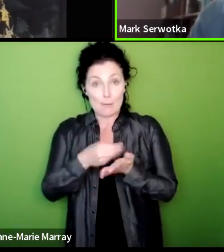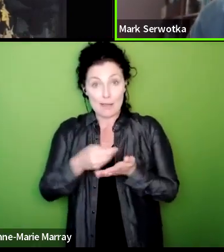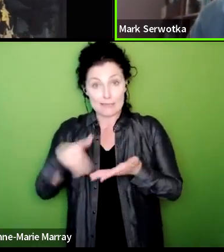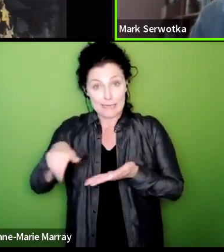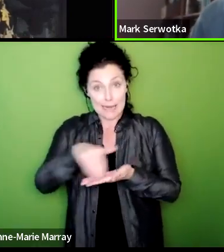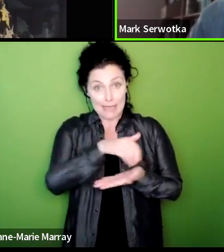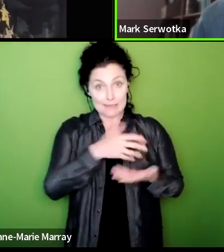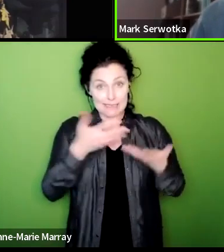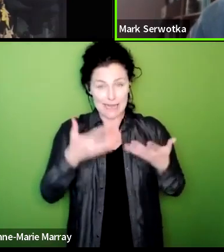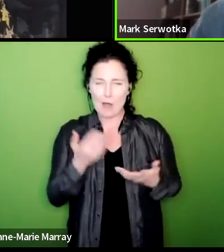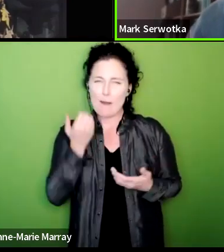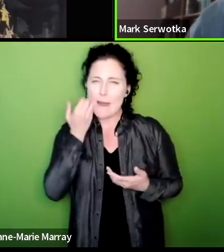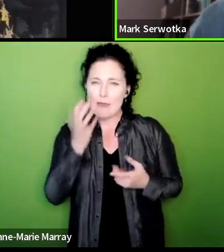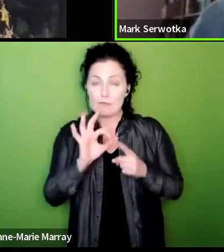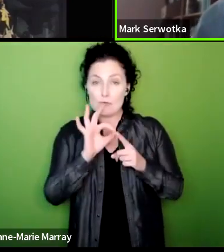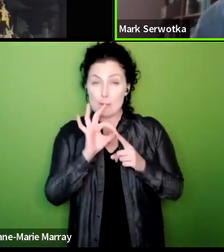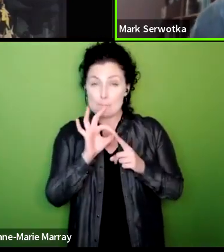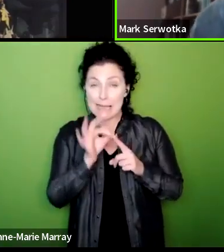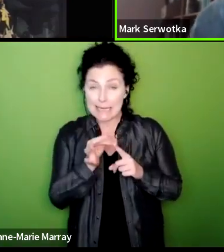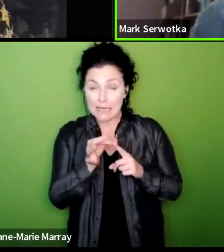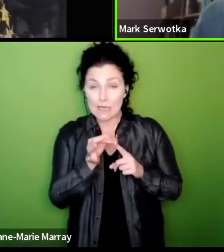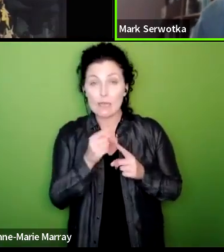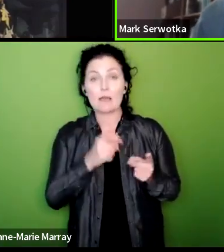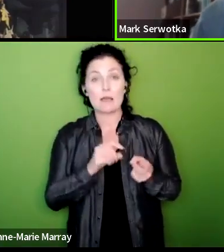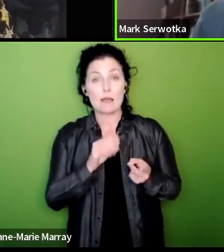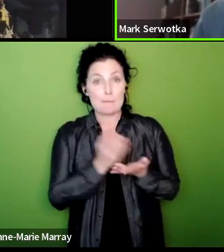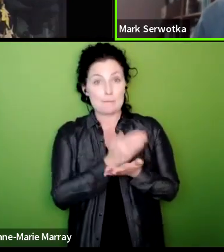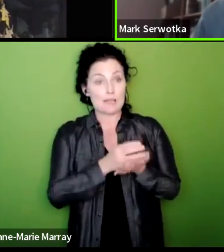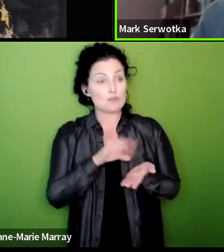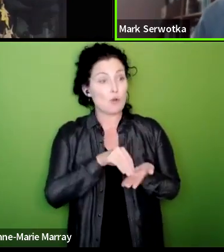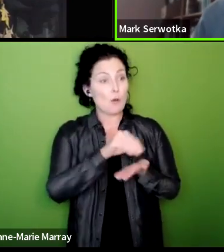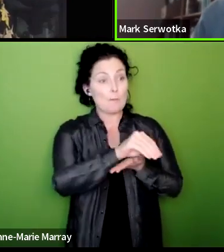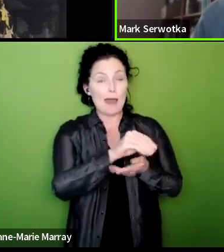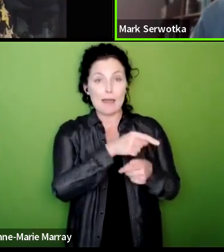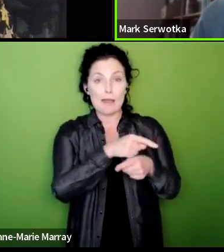will go to pay somebody strike pay to ensure they don't lose out if they're striking on your behalf